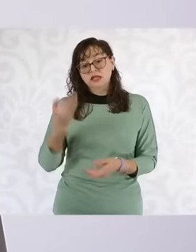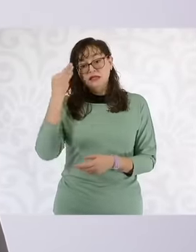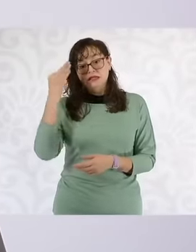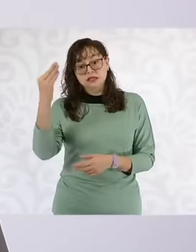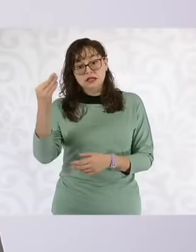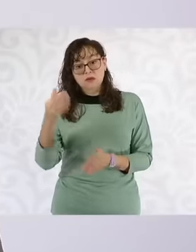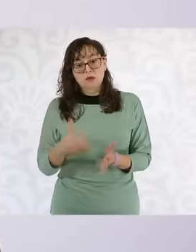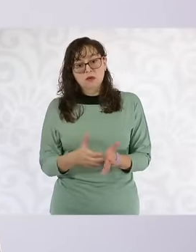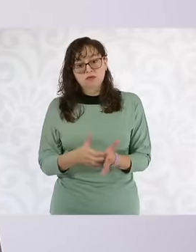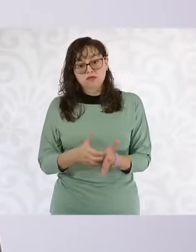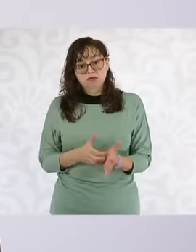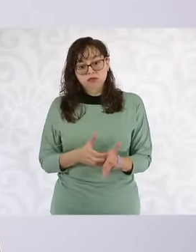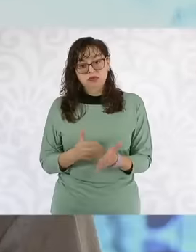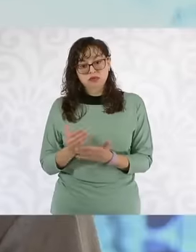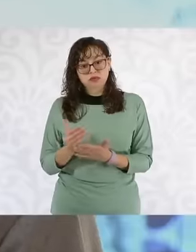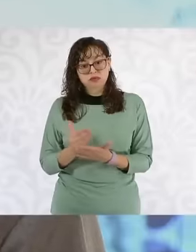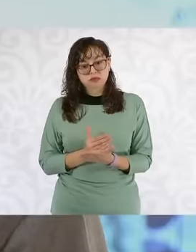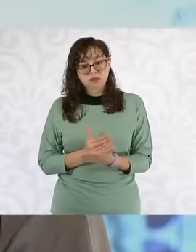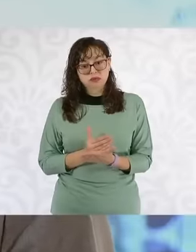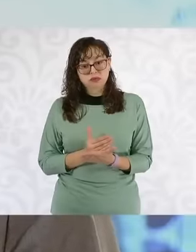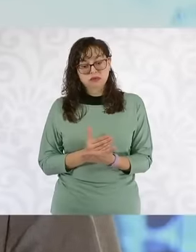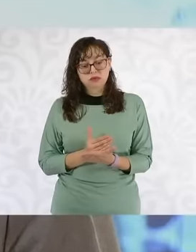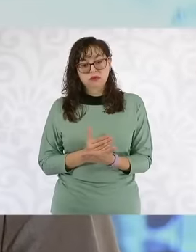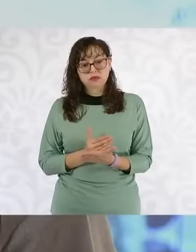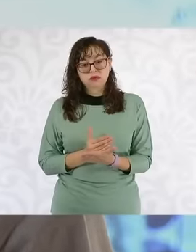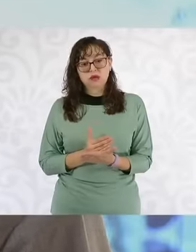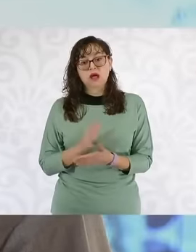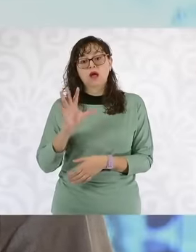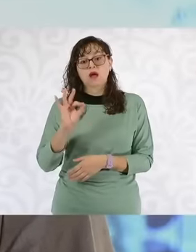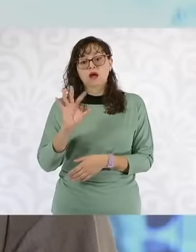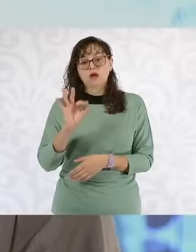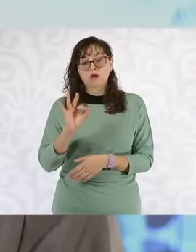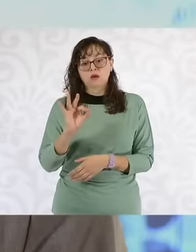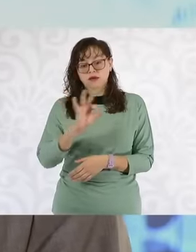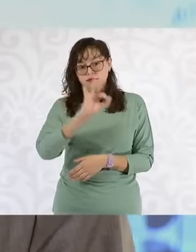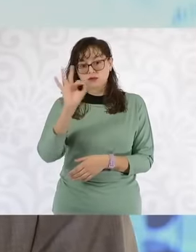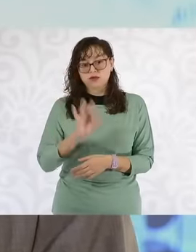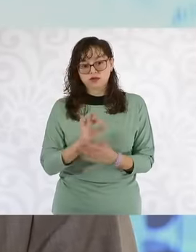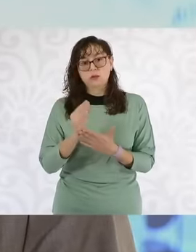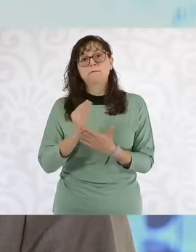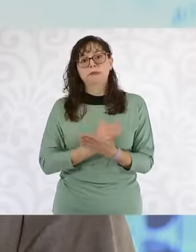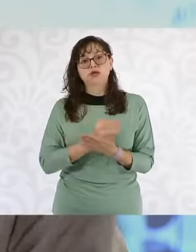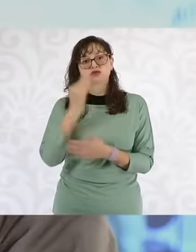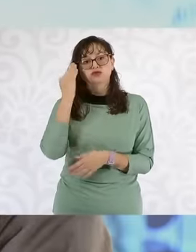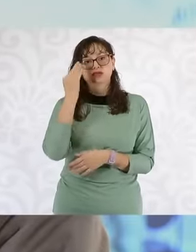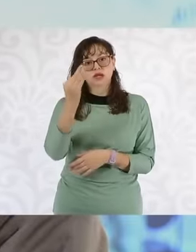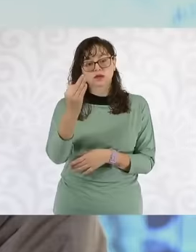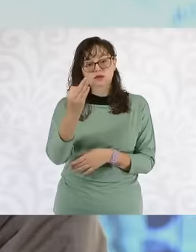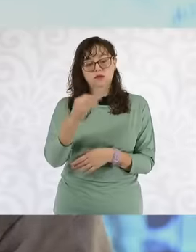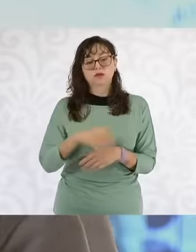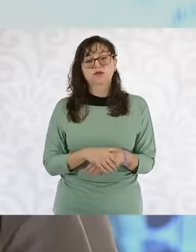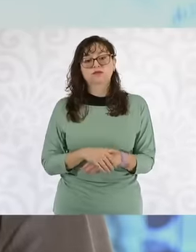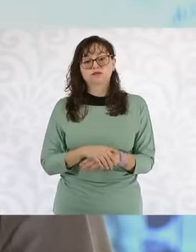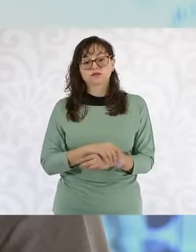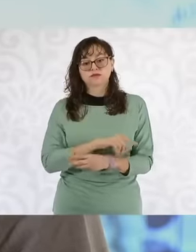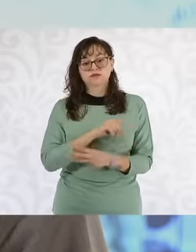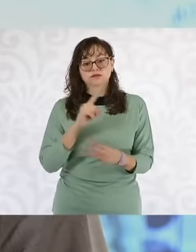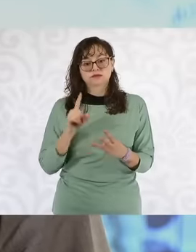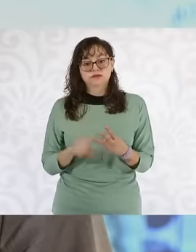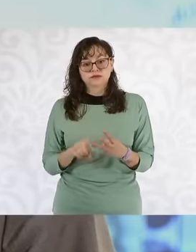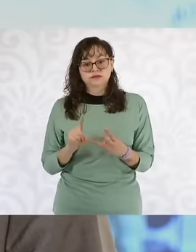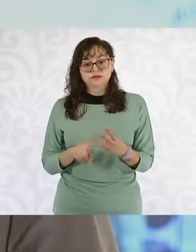for those who make the trip daily it will be around 40% and